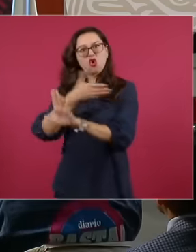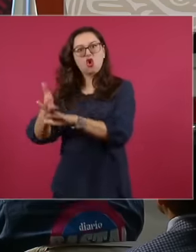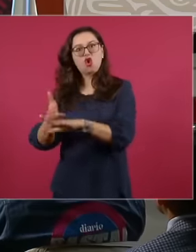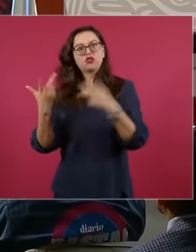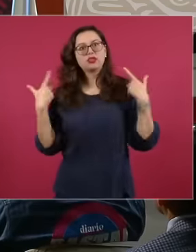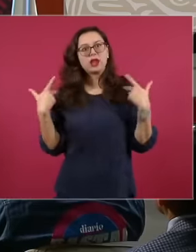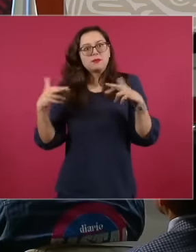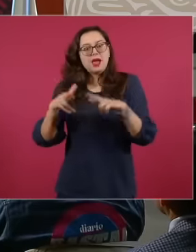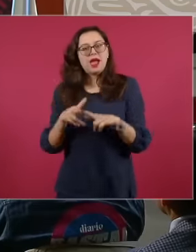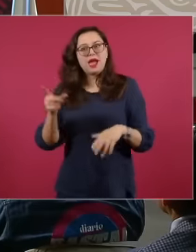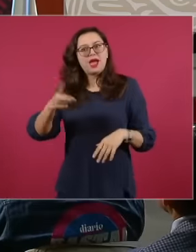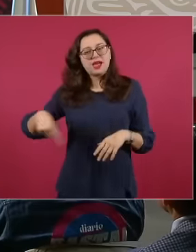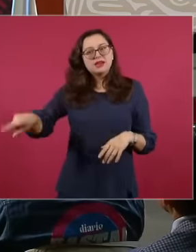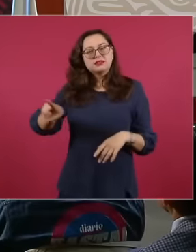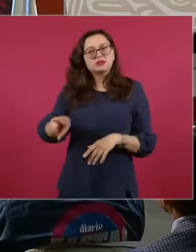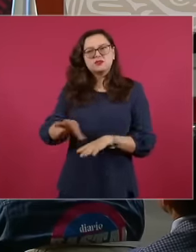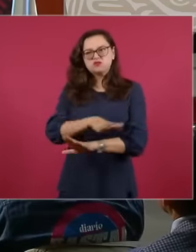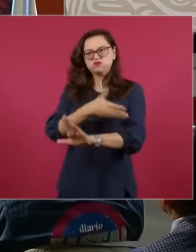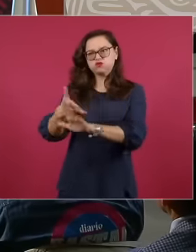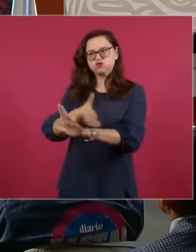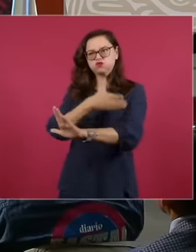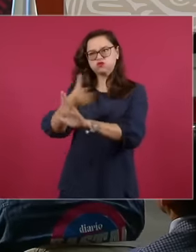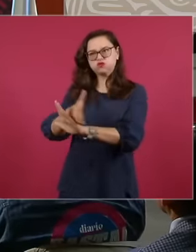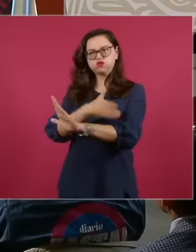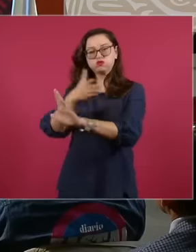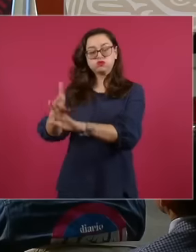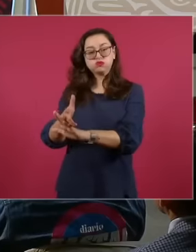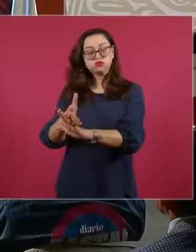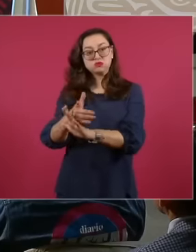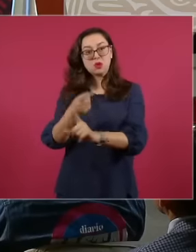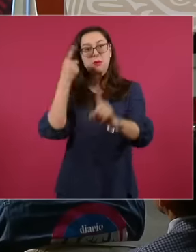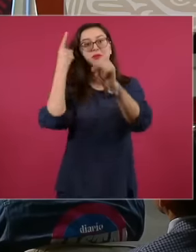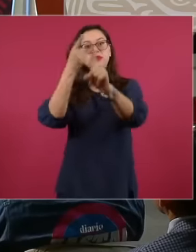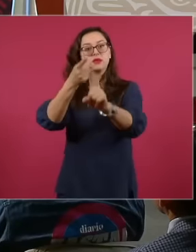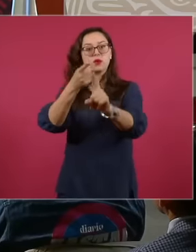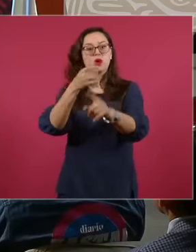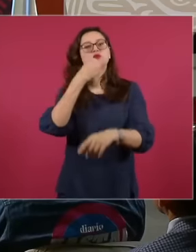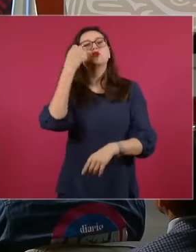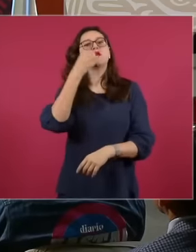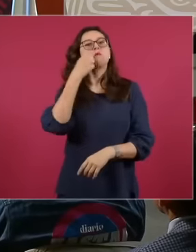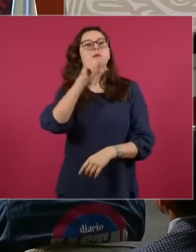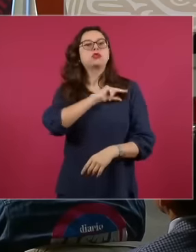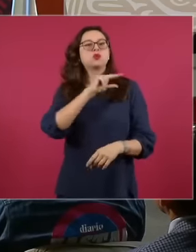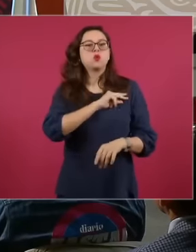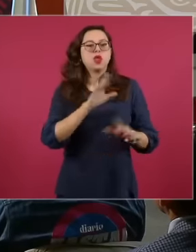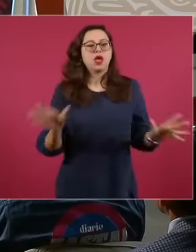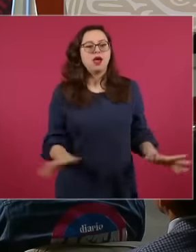the teaching profession and advance the privatization of education. Likewise, on December 20,